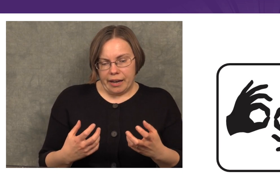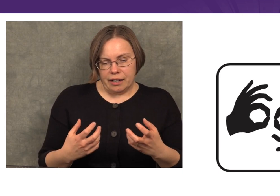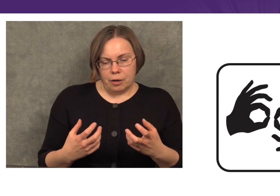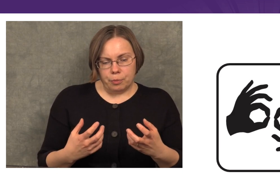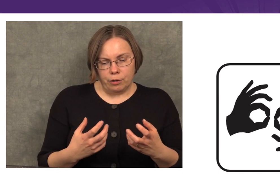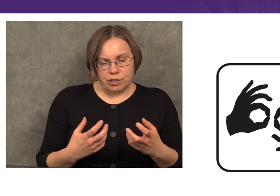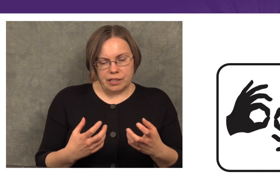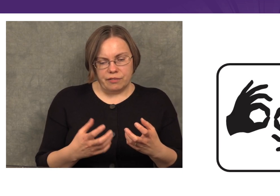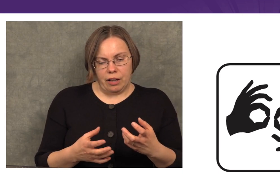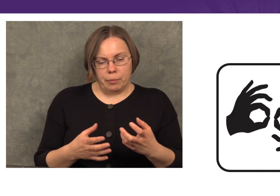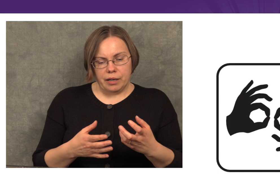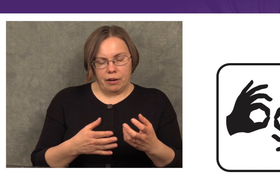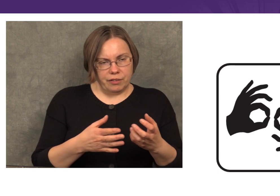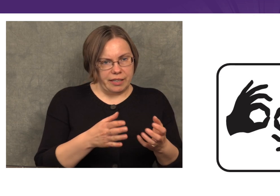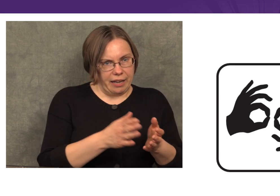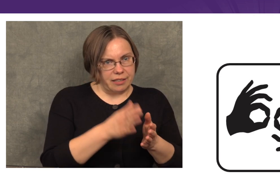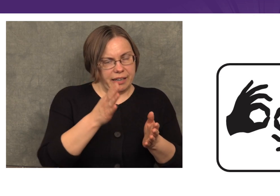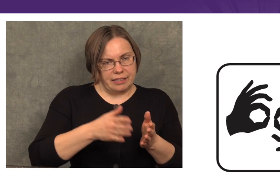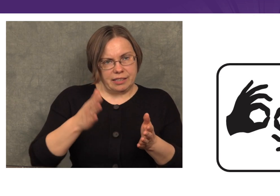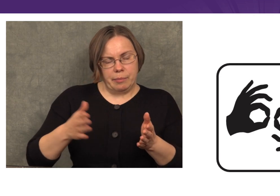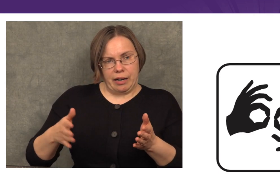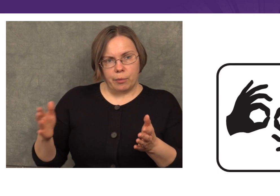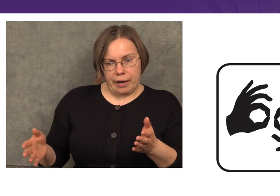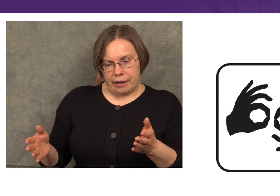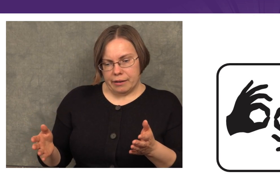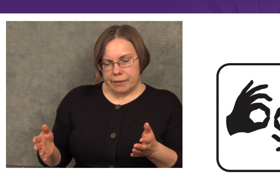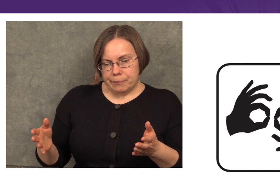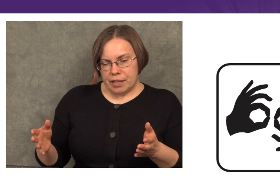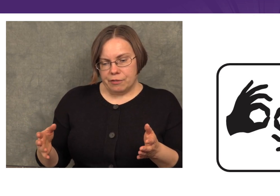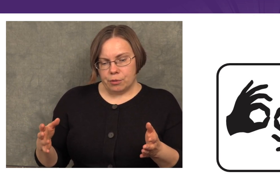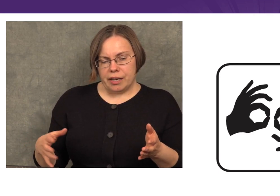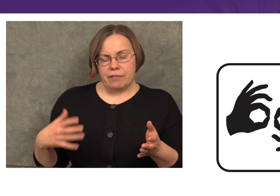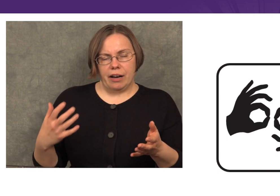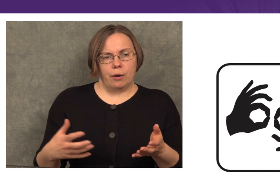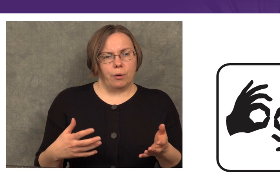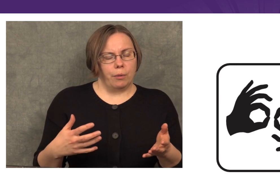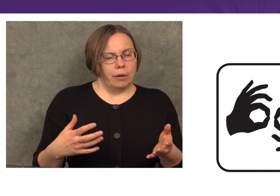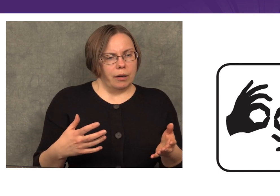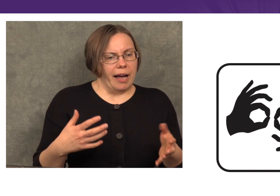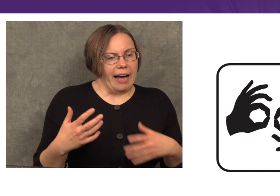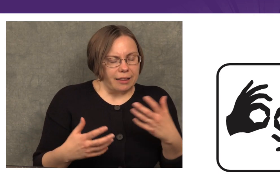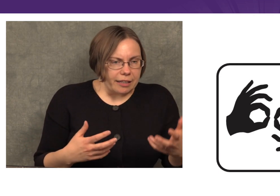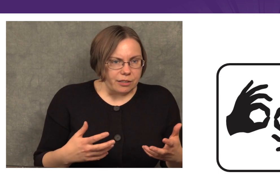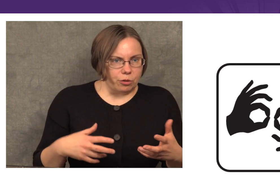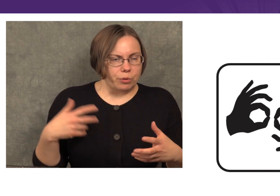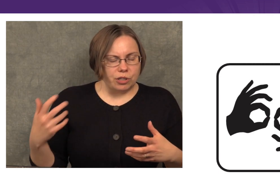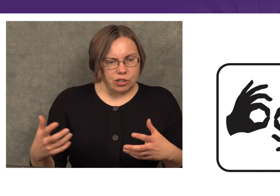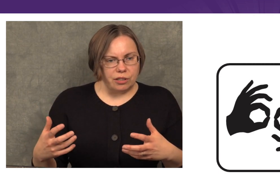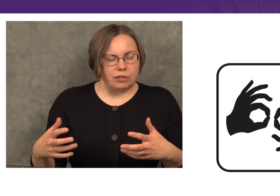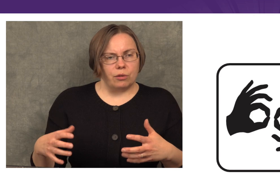and approaching development of the task in a systematic way. If you think of how athletes or musicians